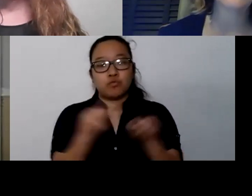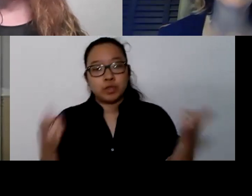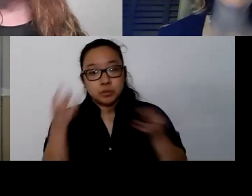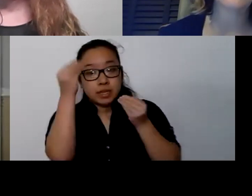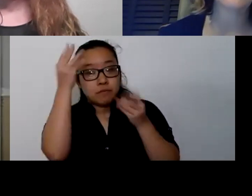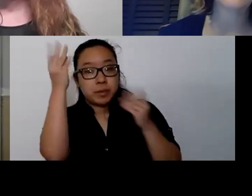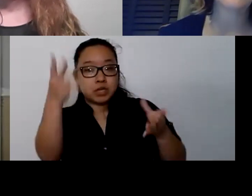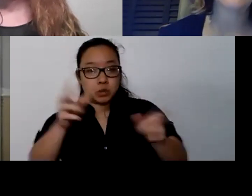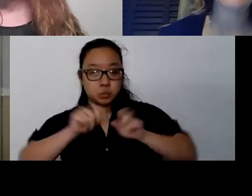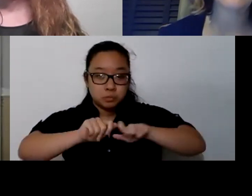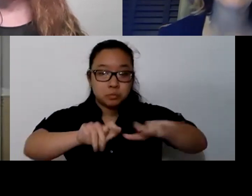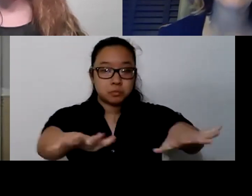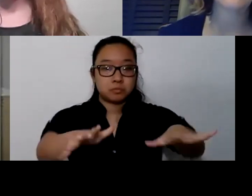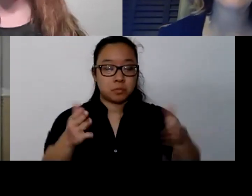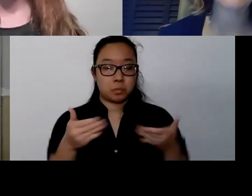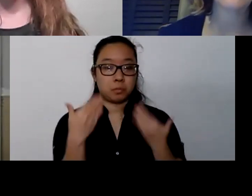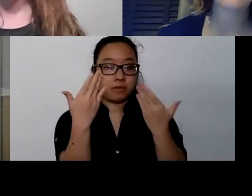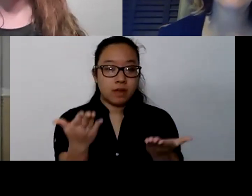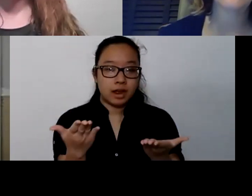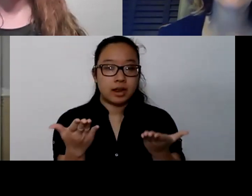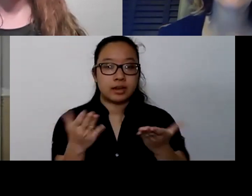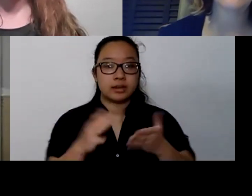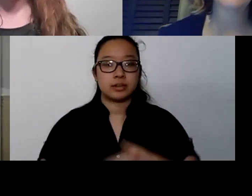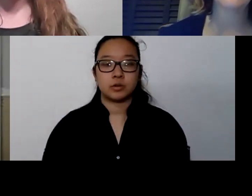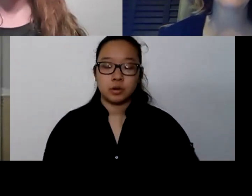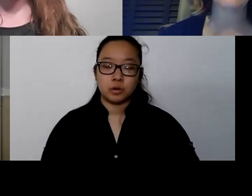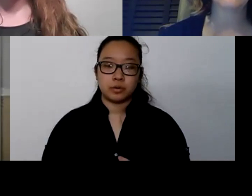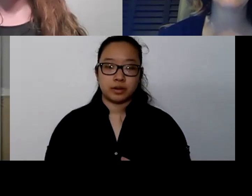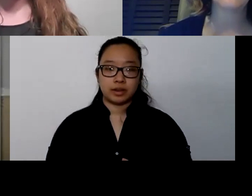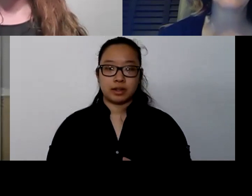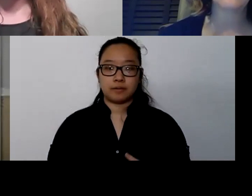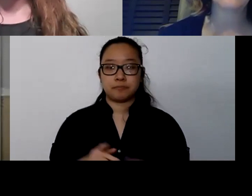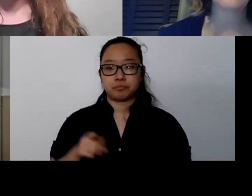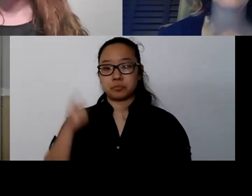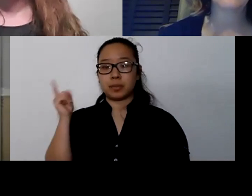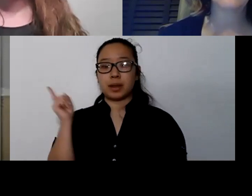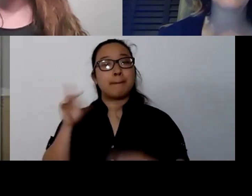And I wanted to reflect on what Anji just said about self-care. When I think about self-care,